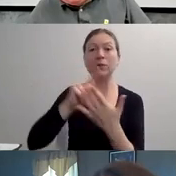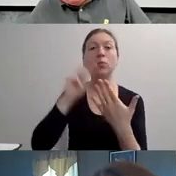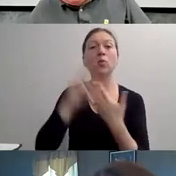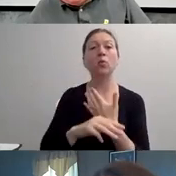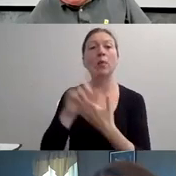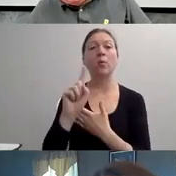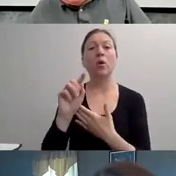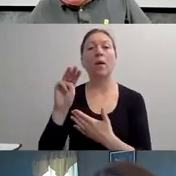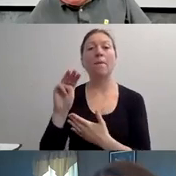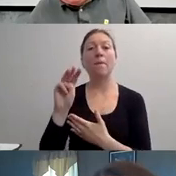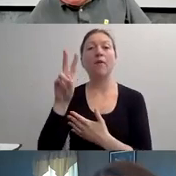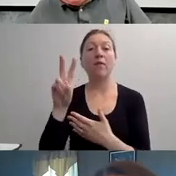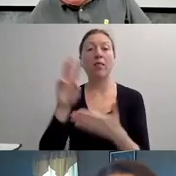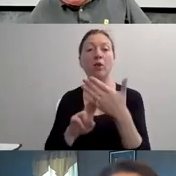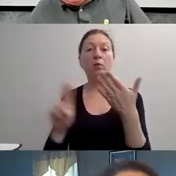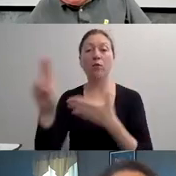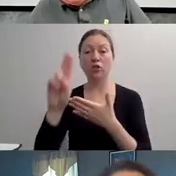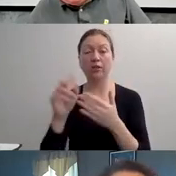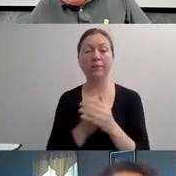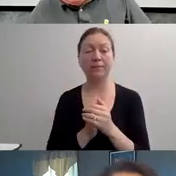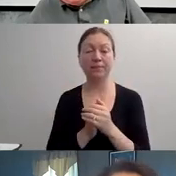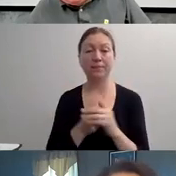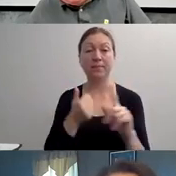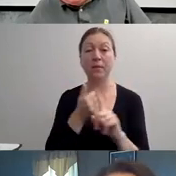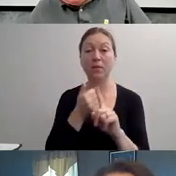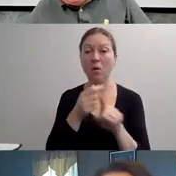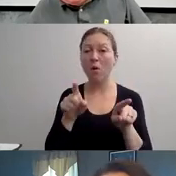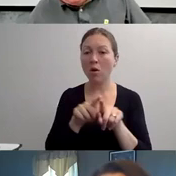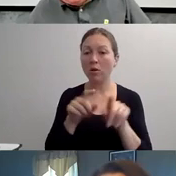I AM GOING -- YOU MIGHT SEE ME LIVE ON CAMERA.